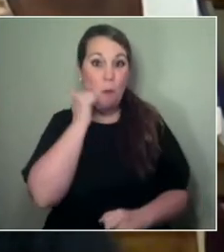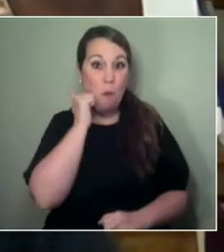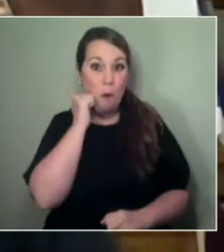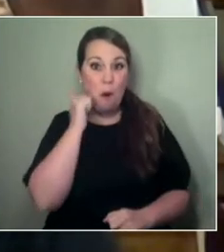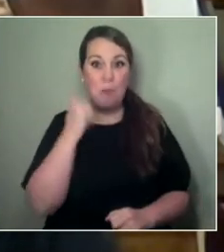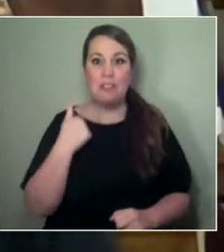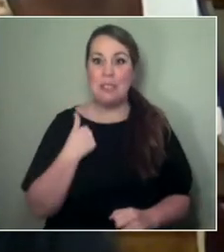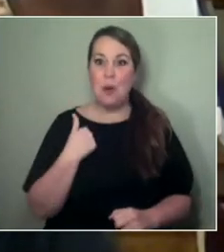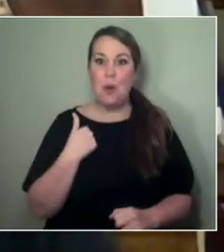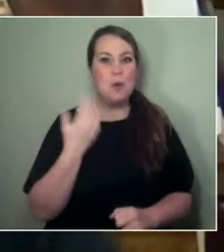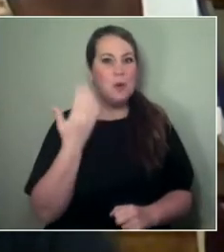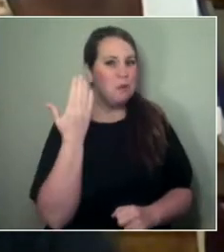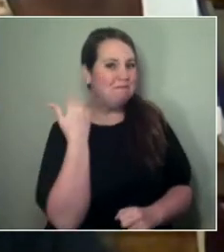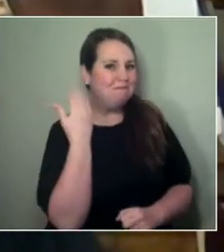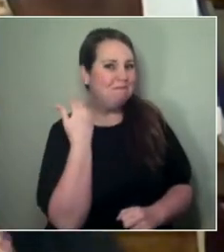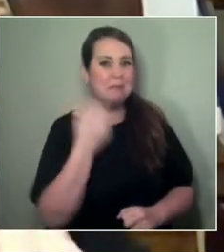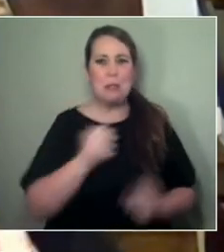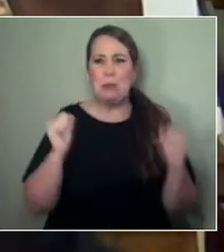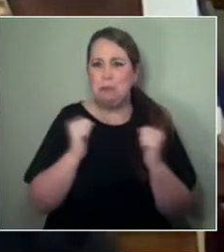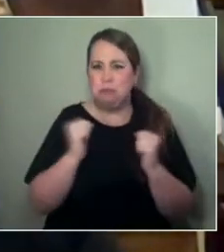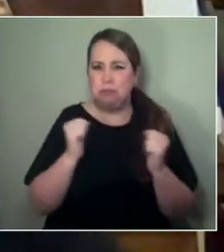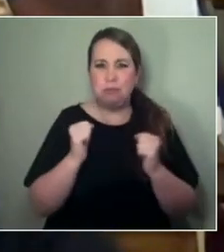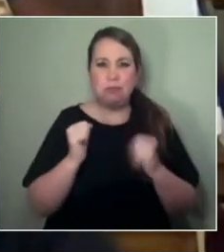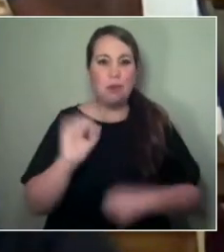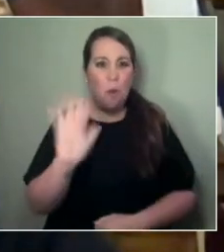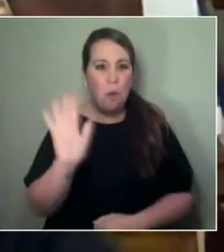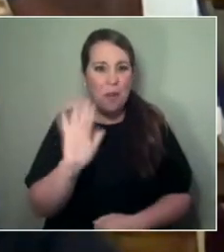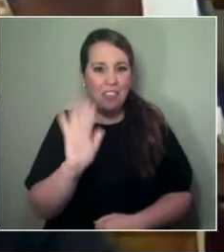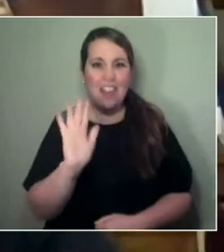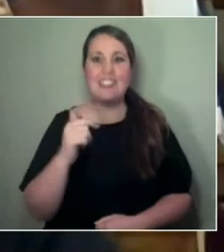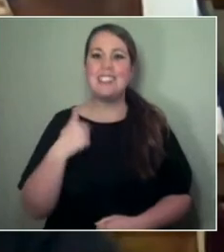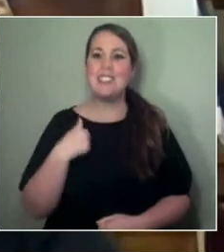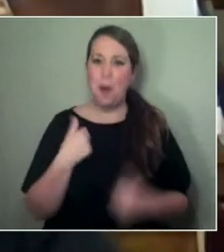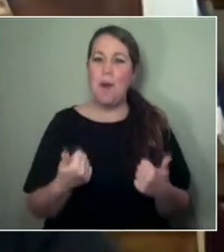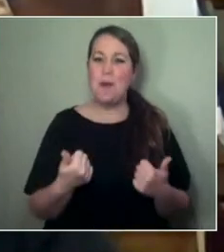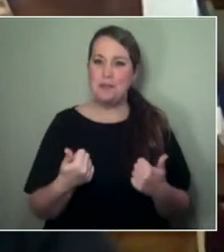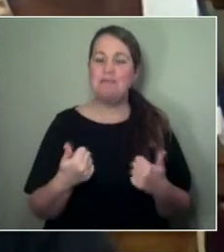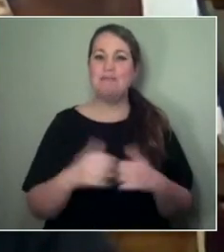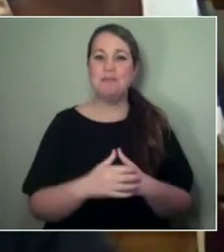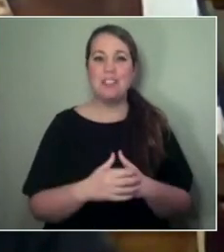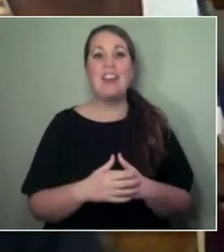these last few days. So let's huddle and open this session with a karakia —